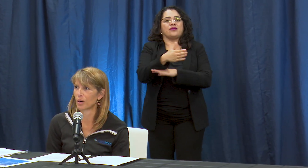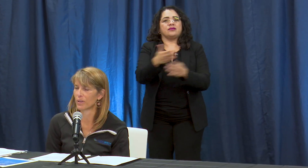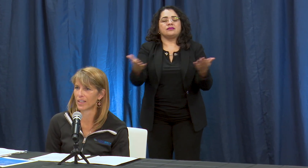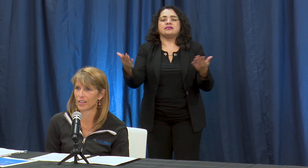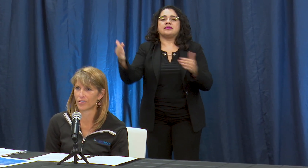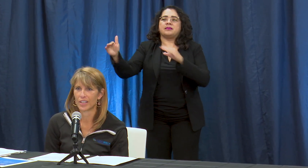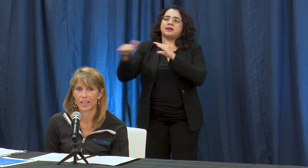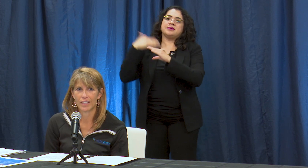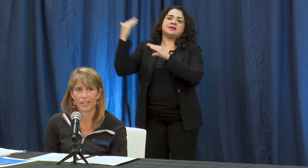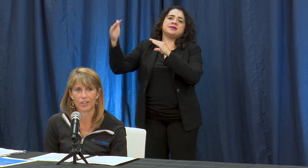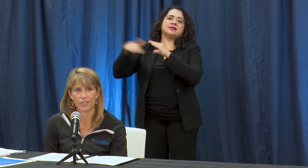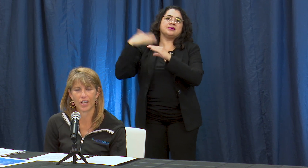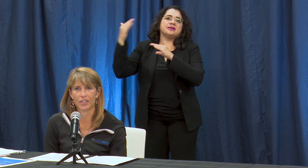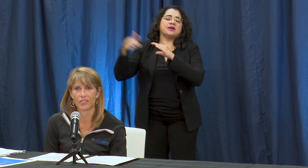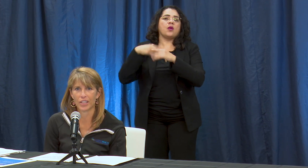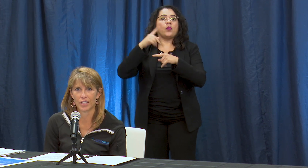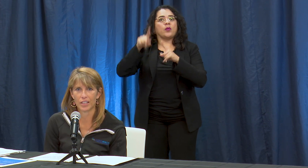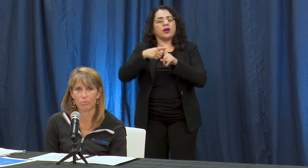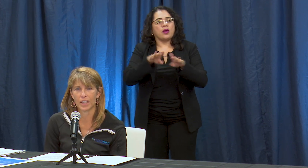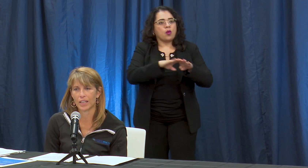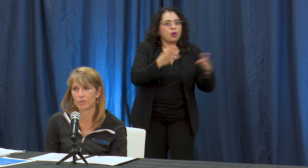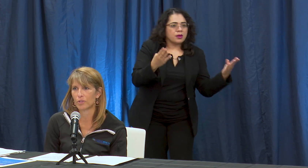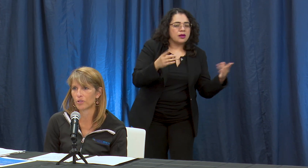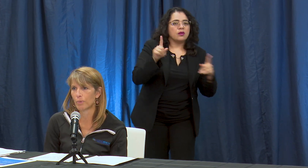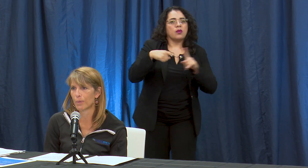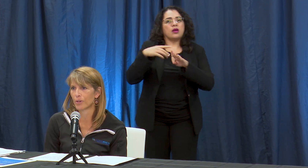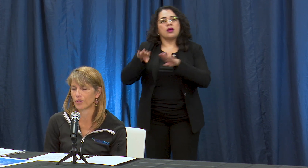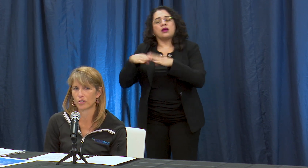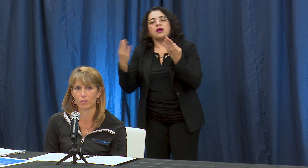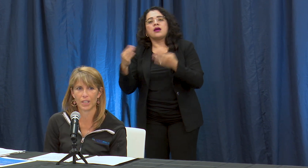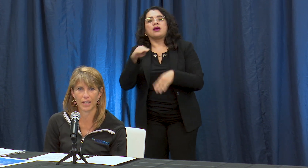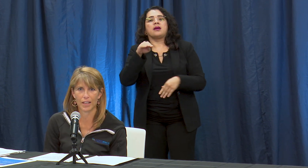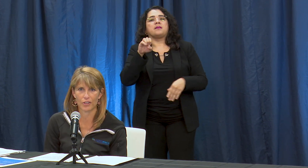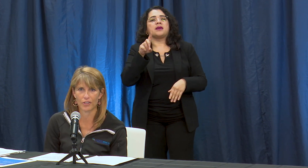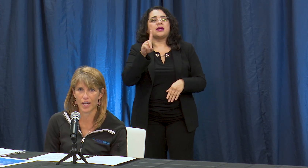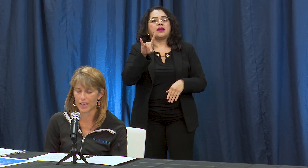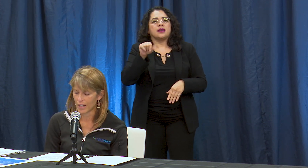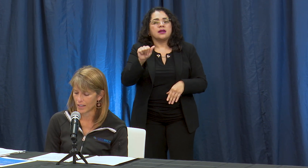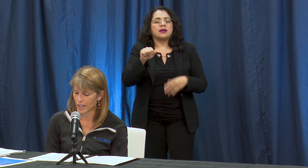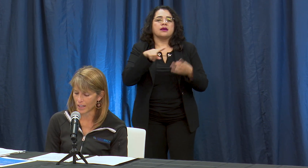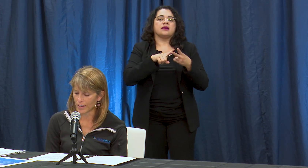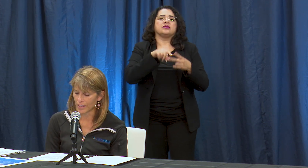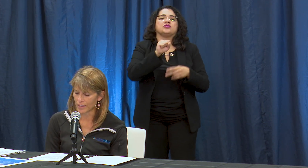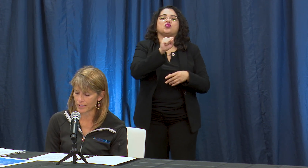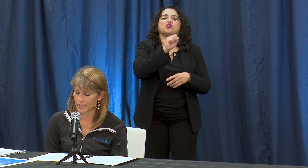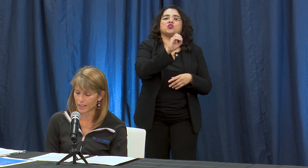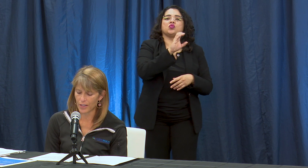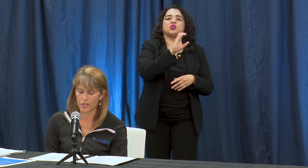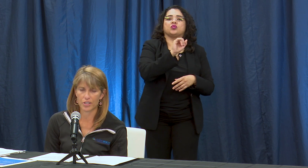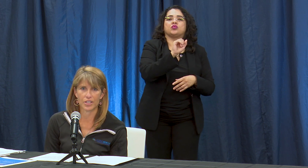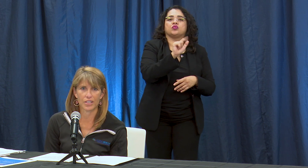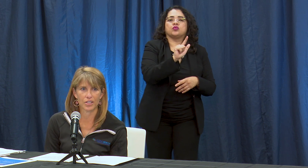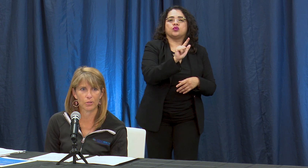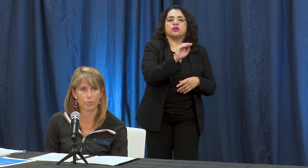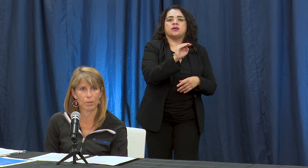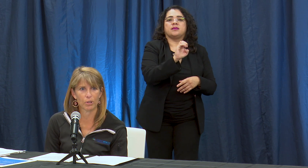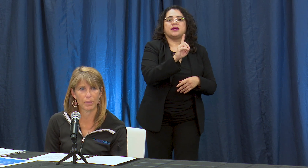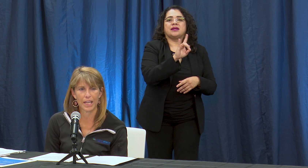open this, and then you're starting to see in media through newspapers, social media, and others that other jurisdictions where people are being